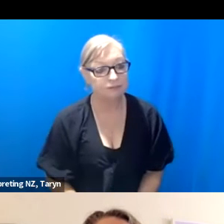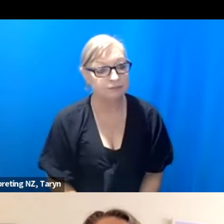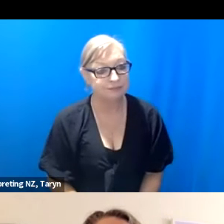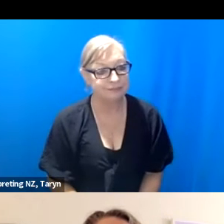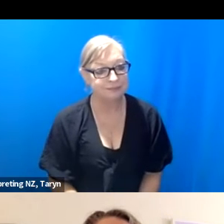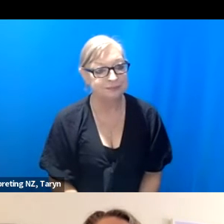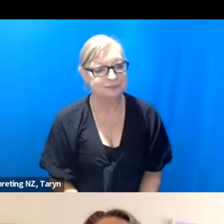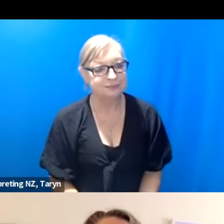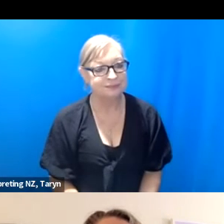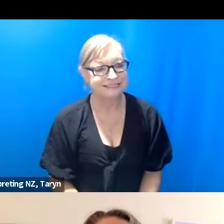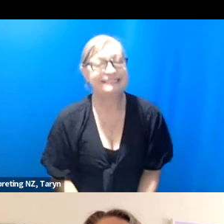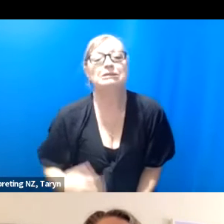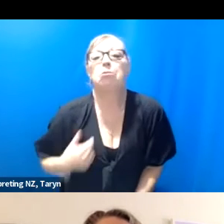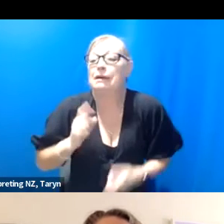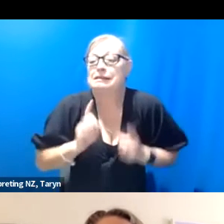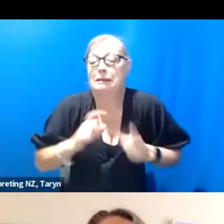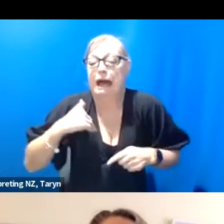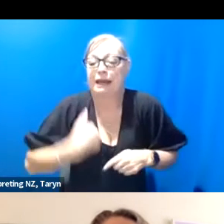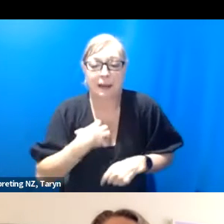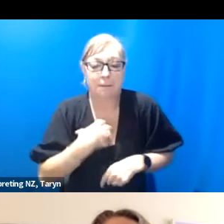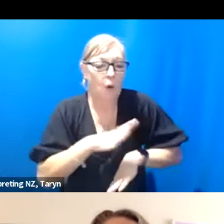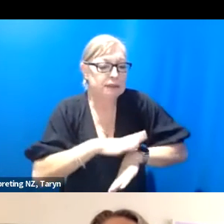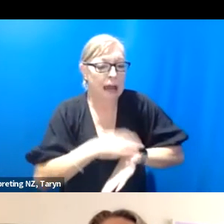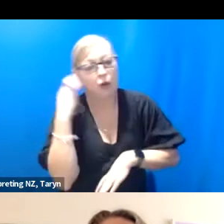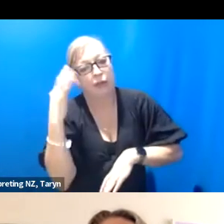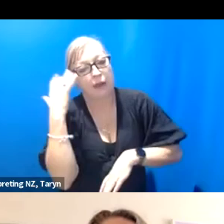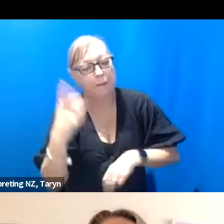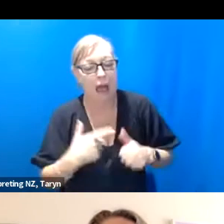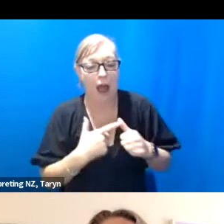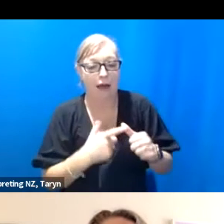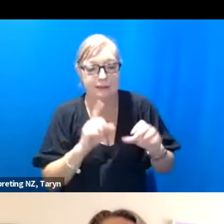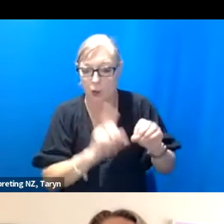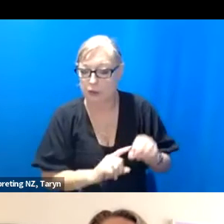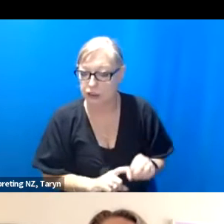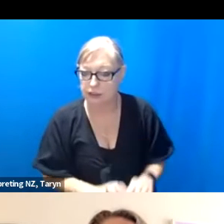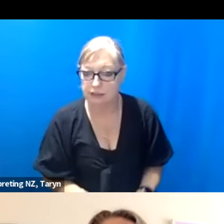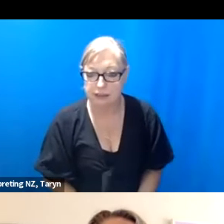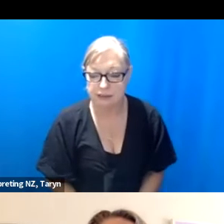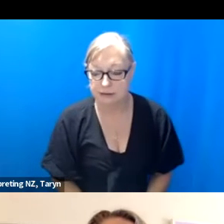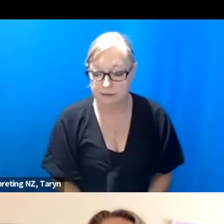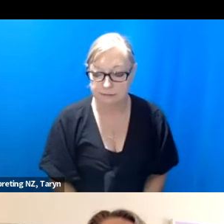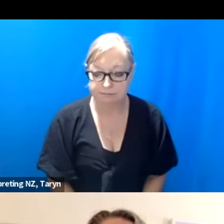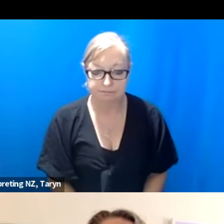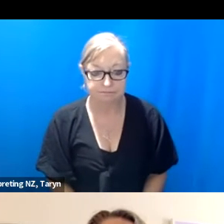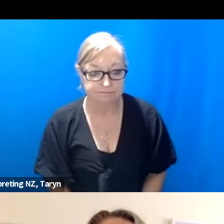time to think about questions. When do I feel really cared for and nurtured?